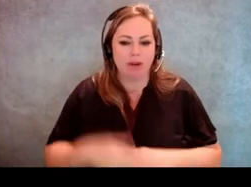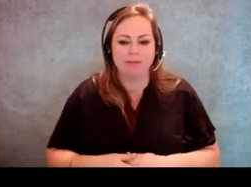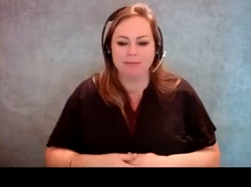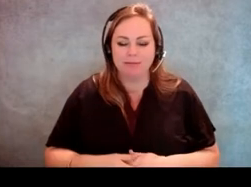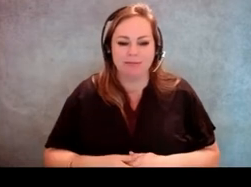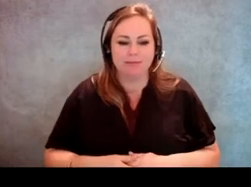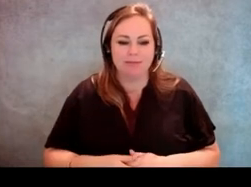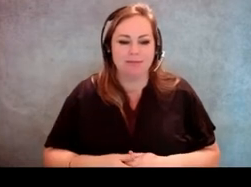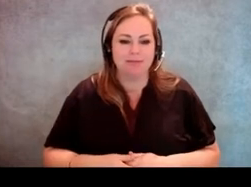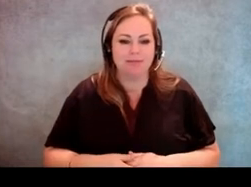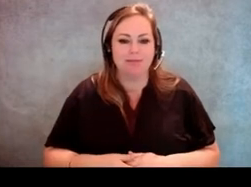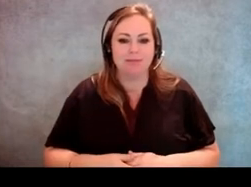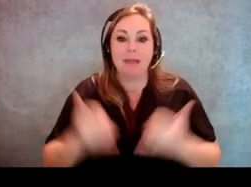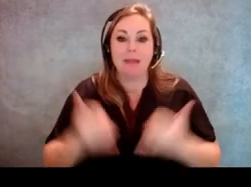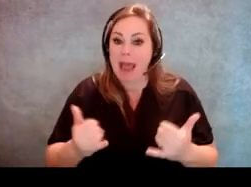[Molly Broadway] We're at a stopping point.